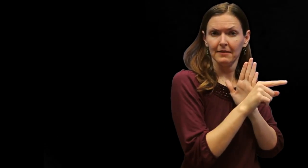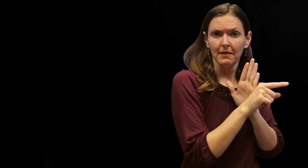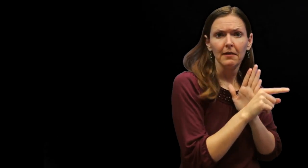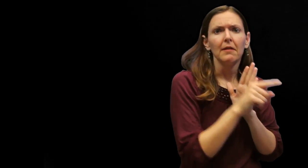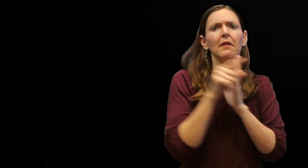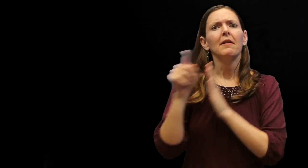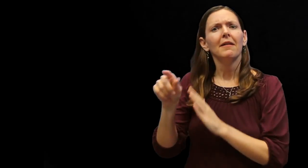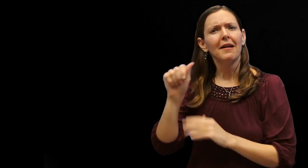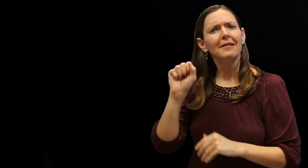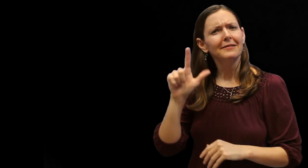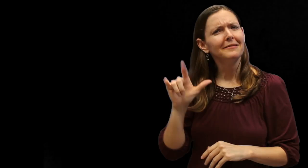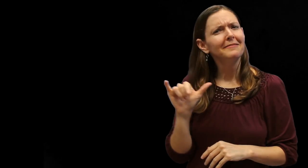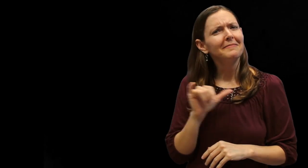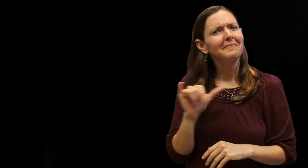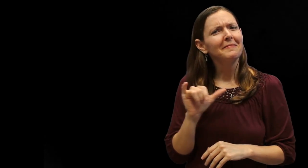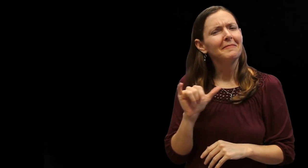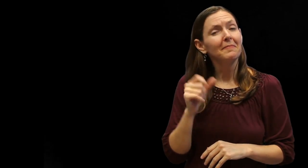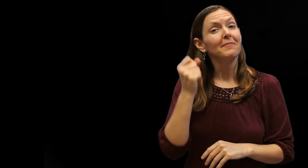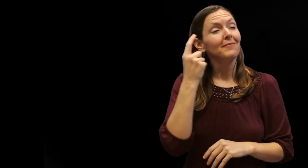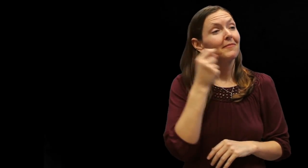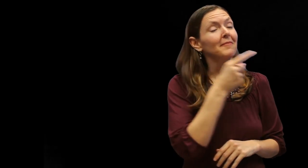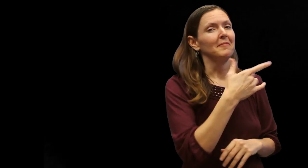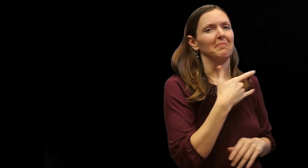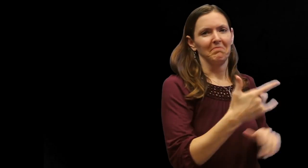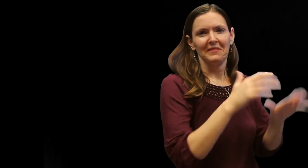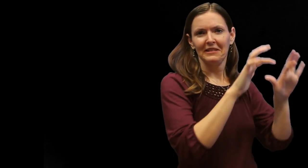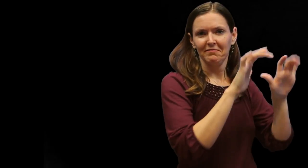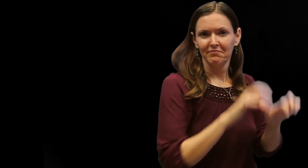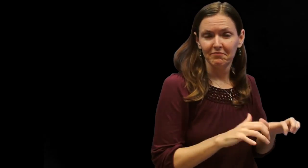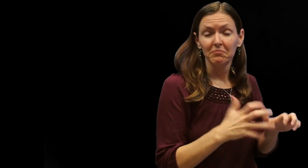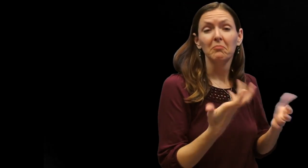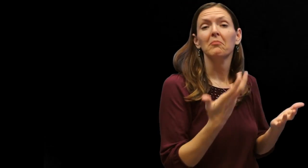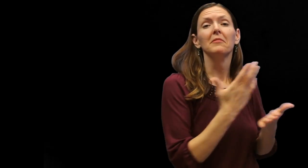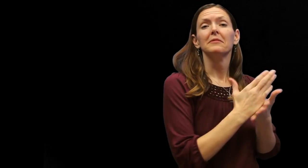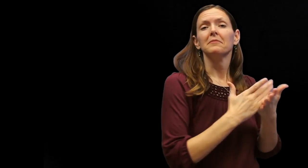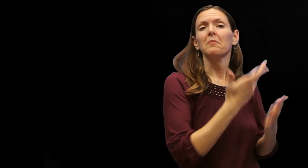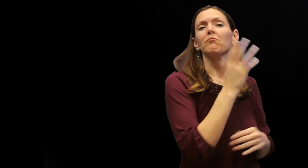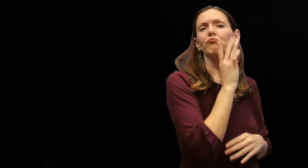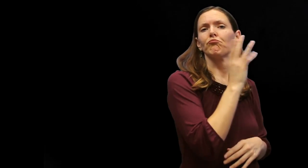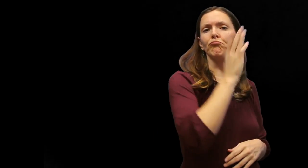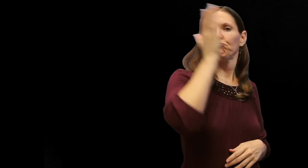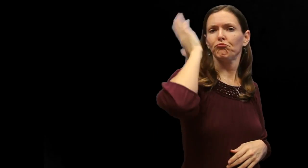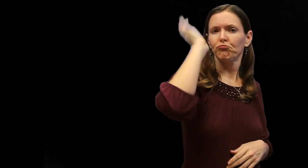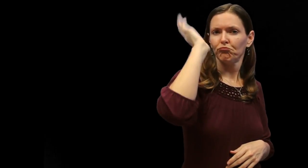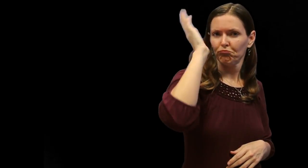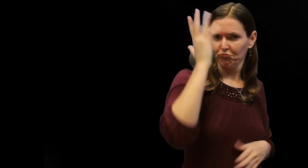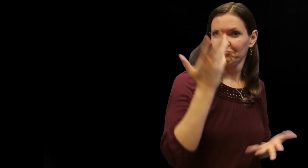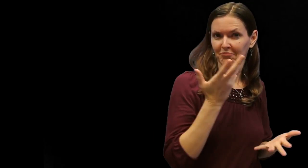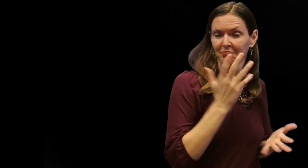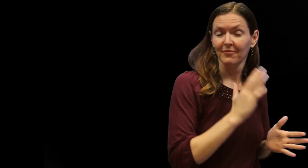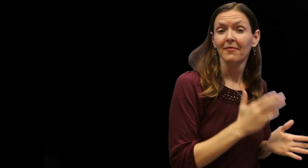That process is similar with ASL. However, in English, the submissions are usually in typed English or spoken, as in an oral presentation.